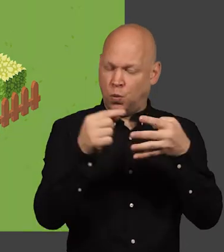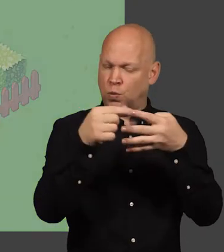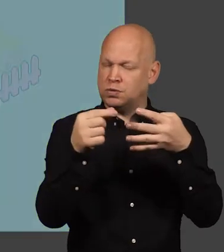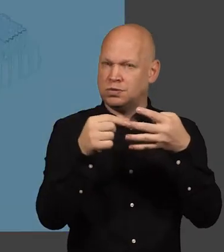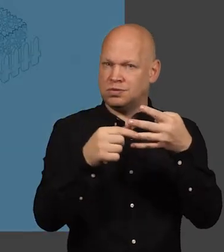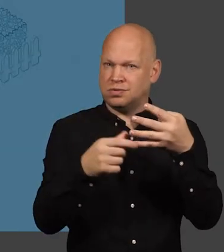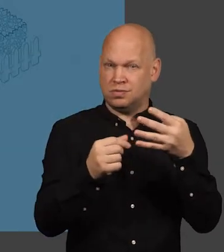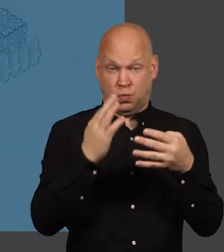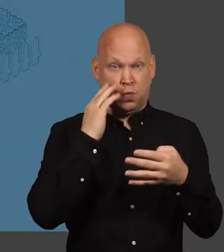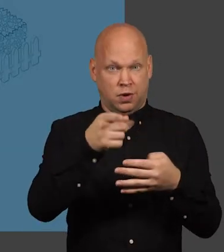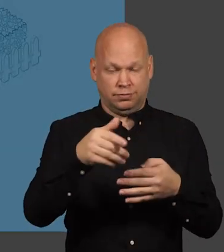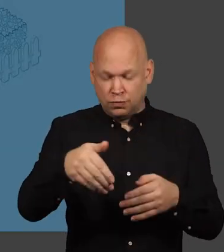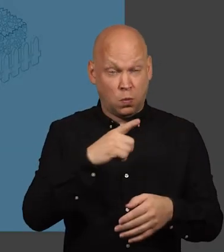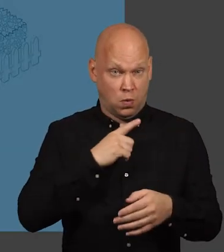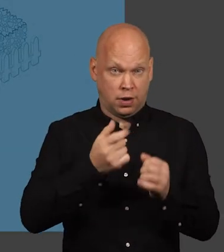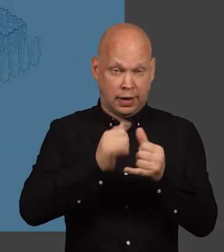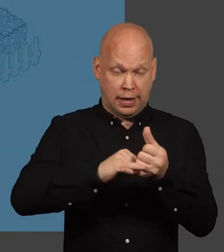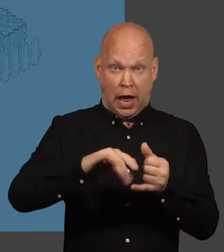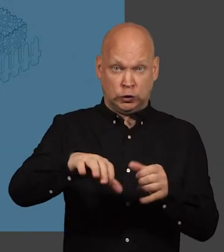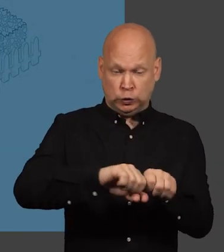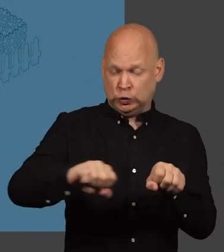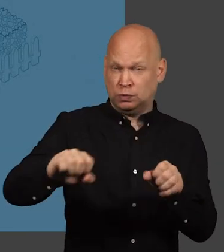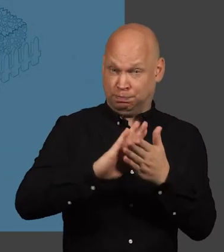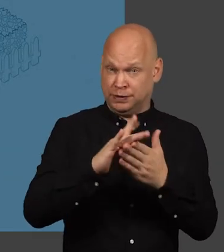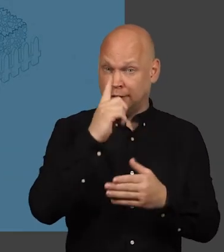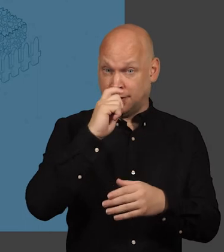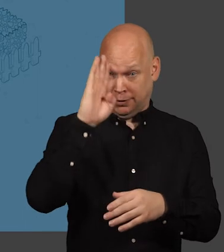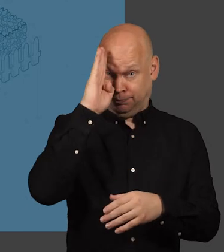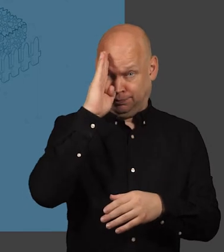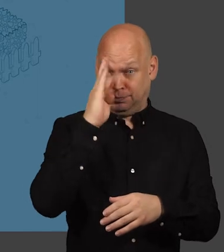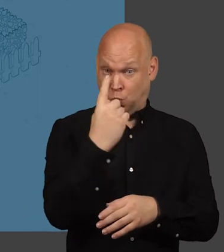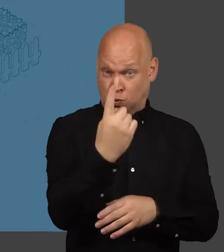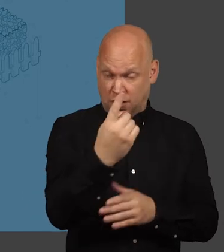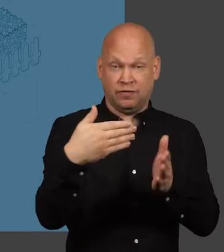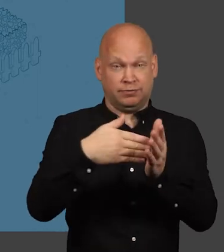follow a few simple steps to make sure you work safely if you damage a gas pipe when digging